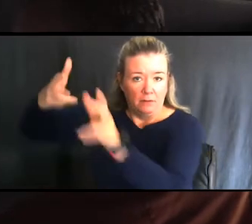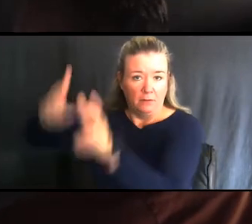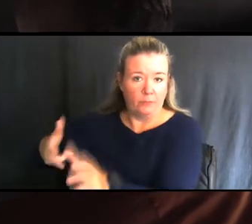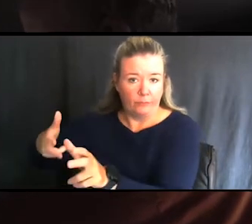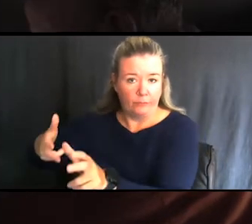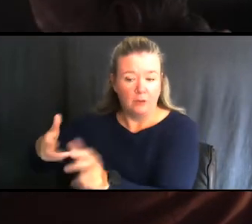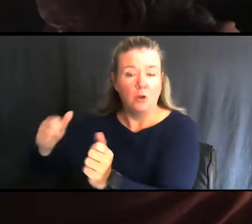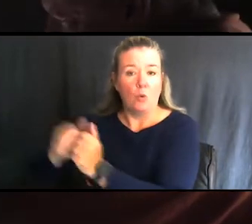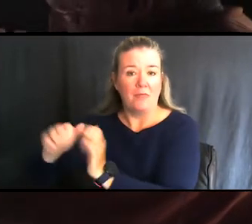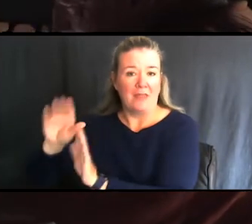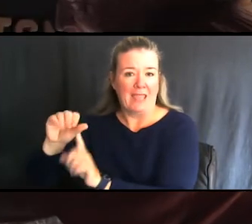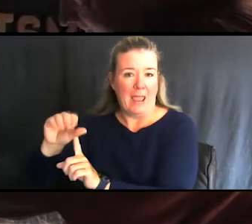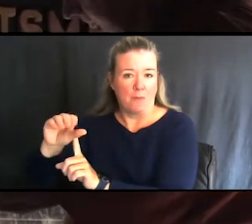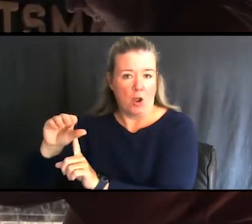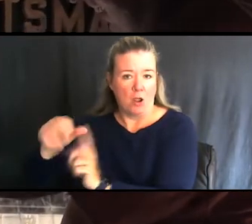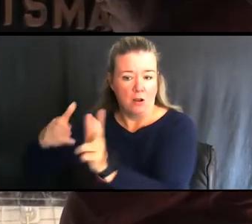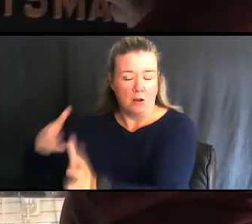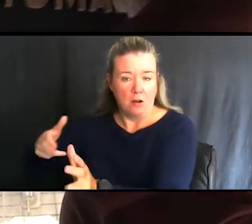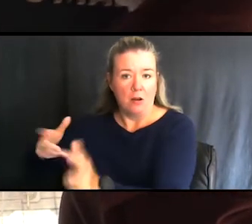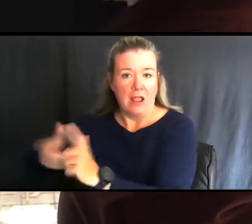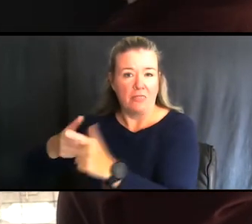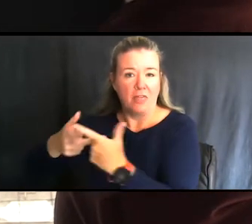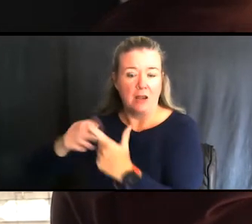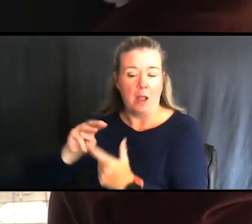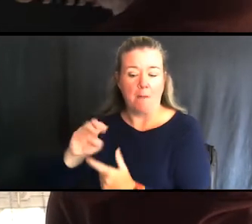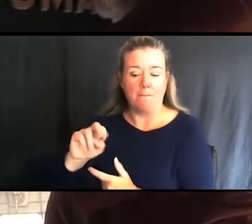the scope, and then there's a monitor that sits on top of the scope.